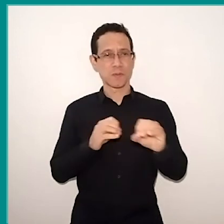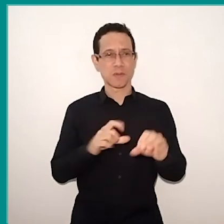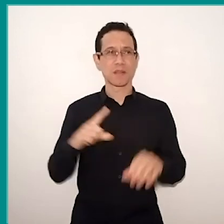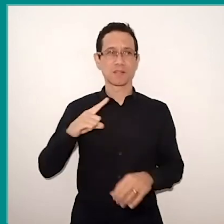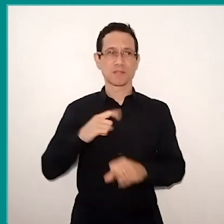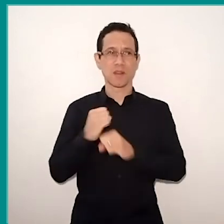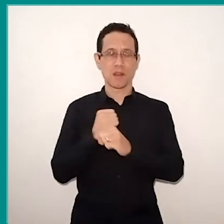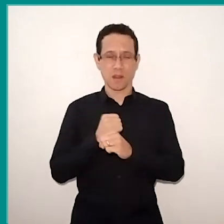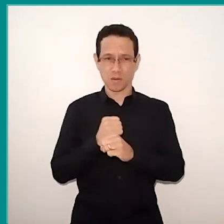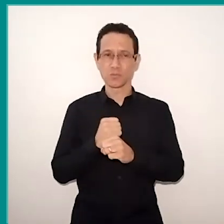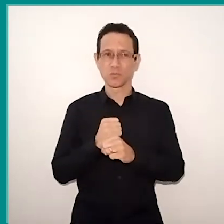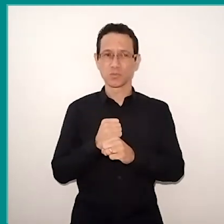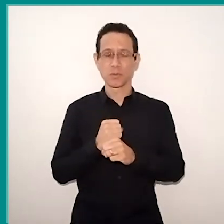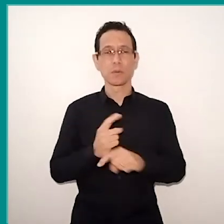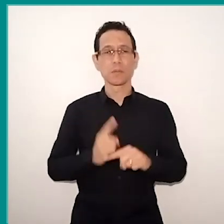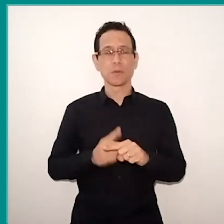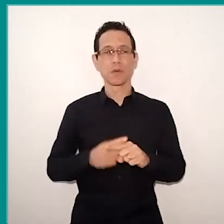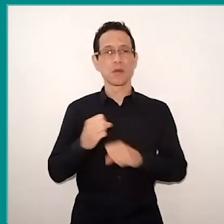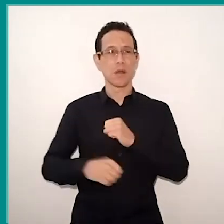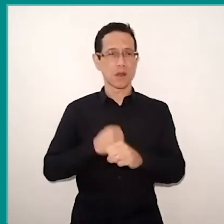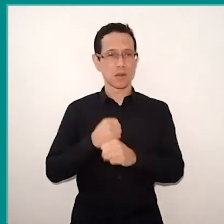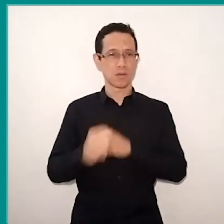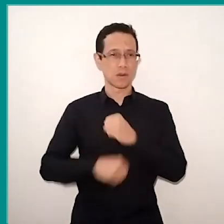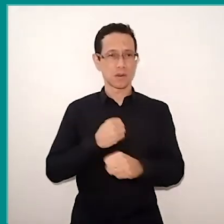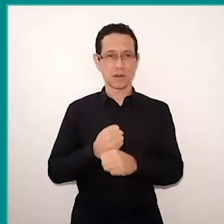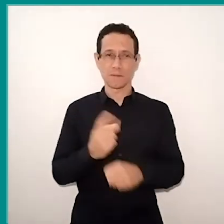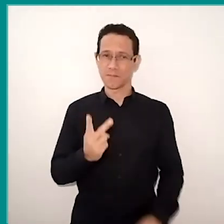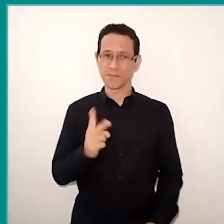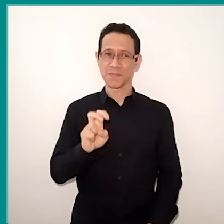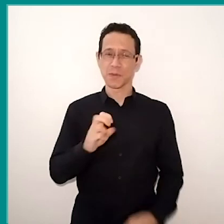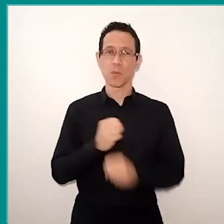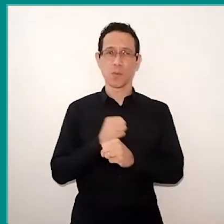since over the last 25 years, Itaú Social has been seeking contribute to improvement